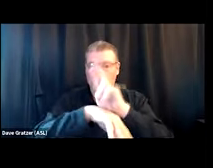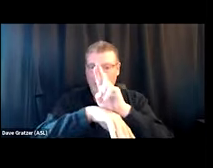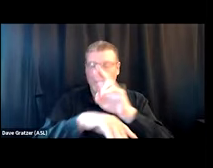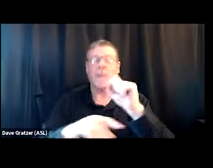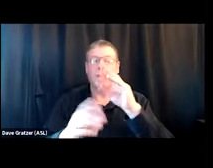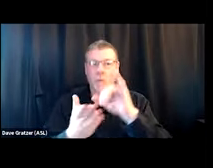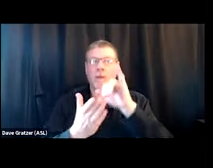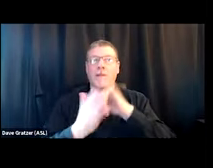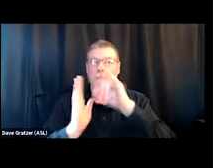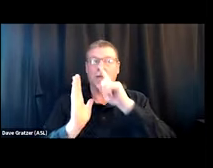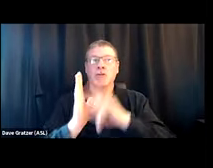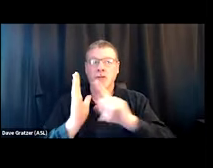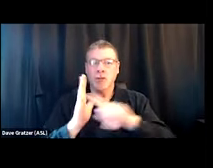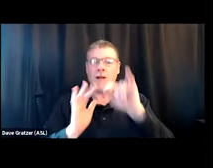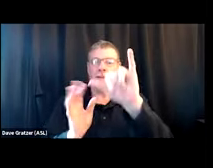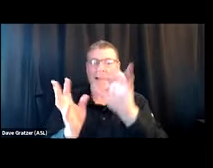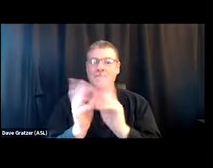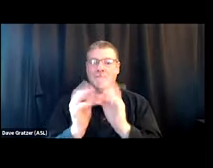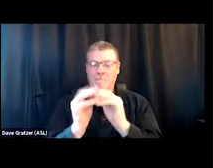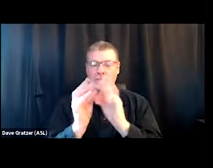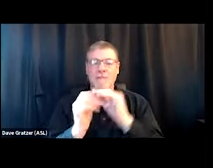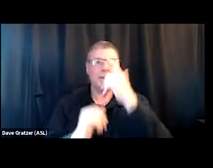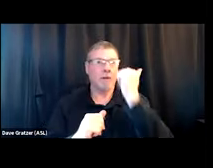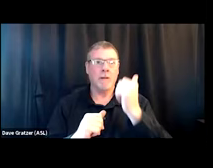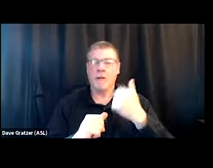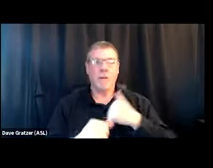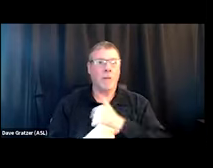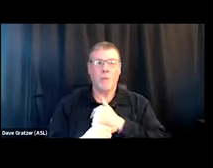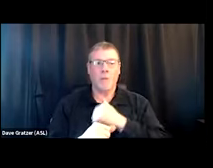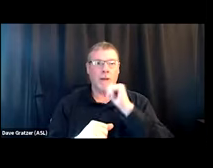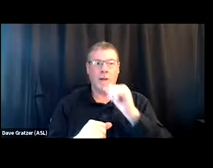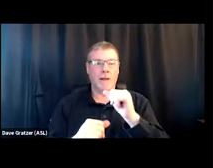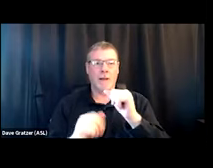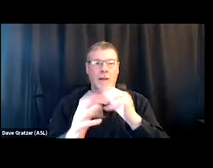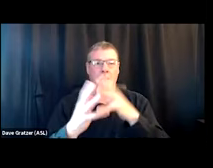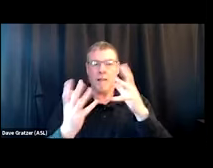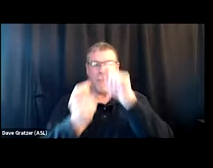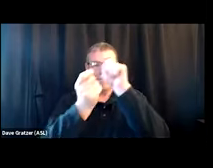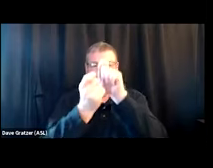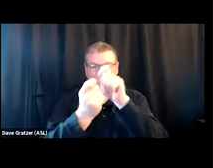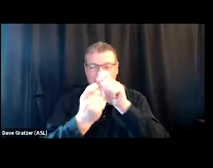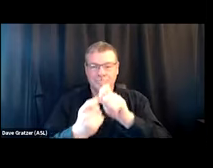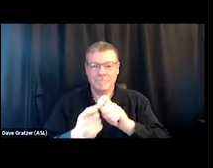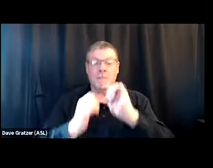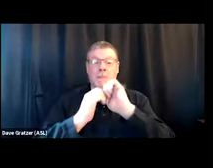So yes, check out that webinar, 'cause we're not gonna get in as much detail of, like, exactly how you might do that